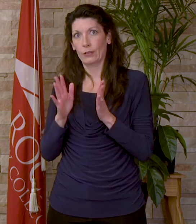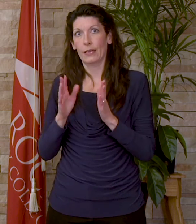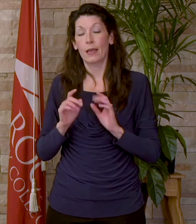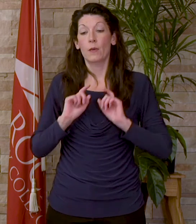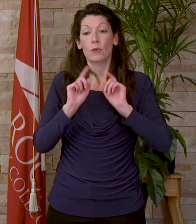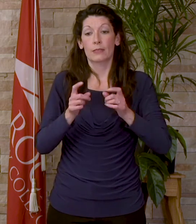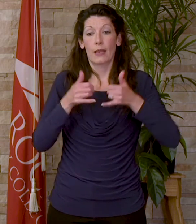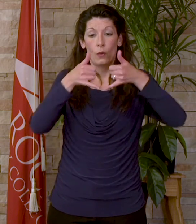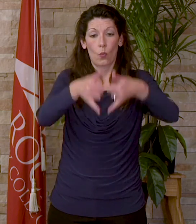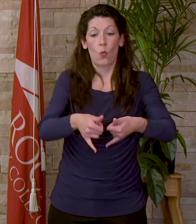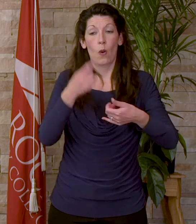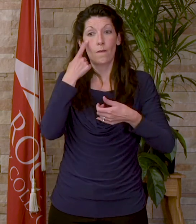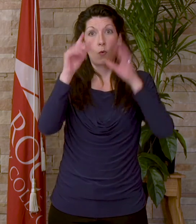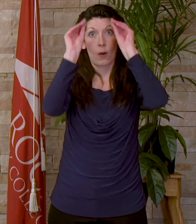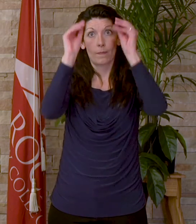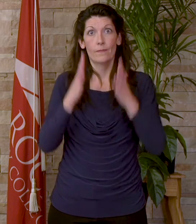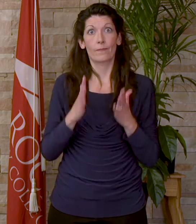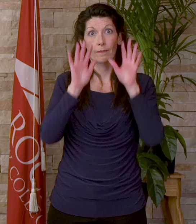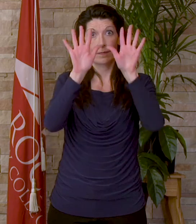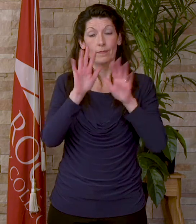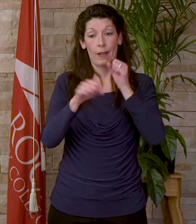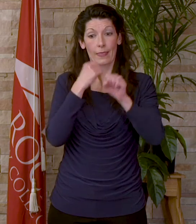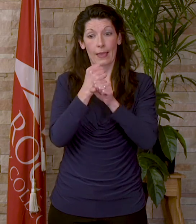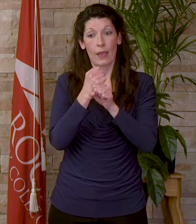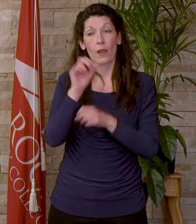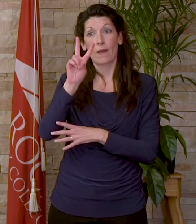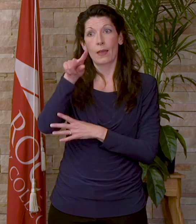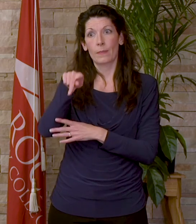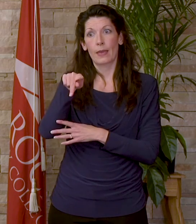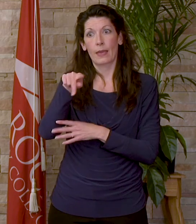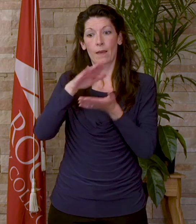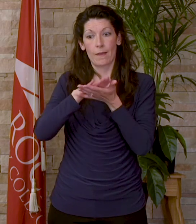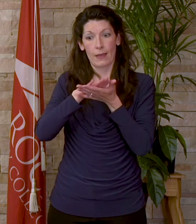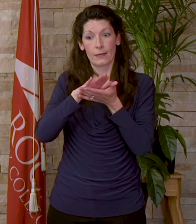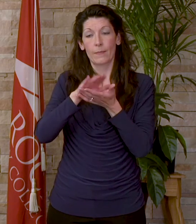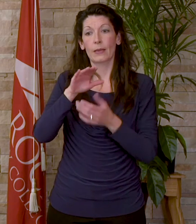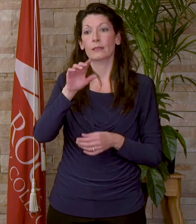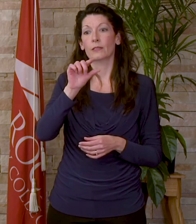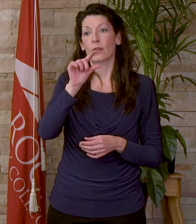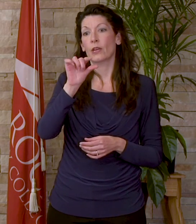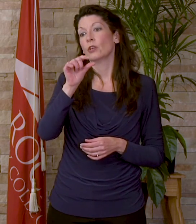faculty member of the year will be vice president of academic affairs, Dr. Geri Anderson. Dr. Anderson.